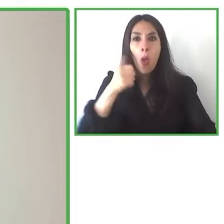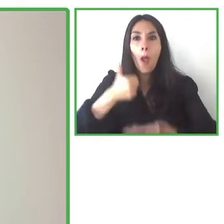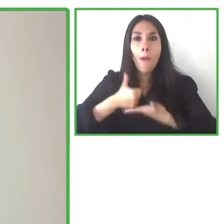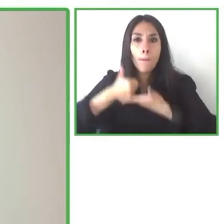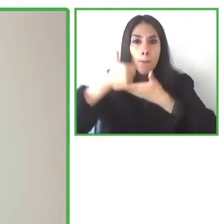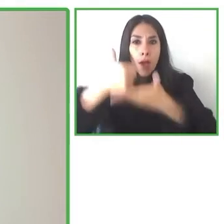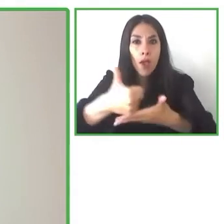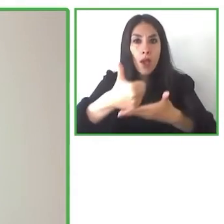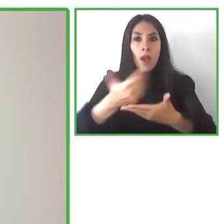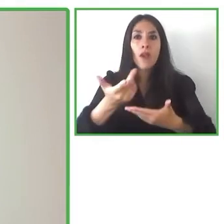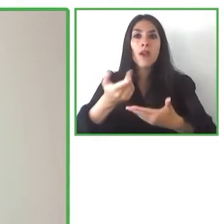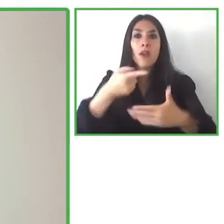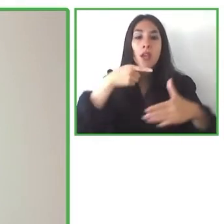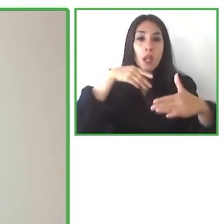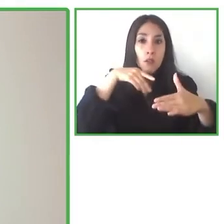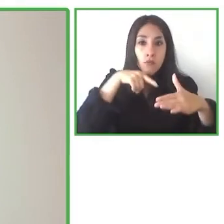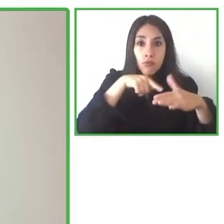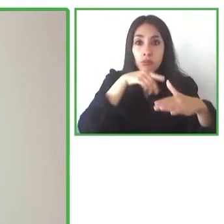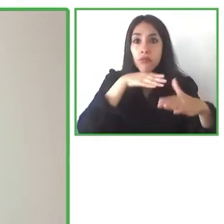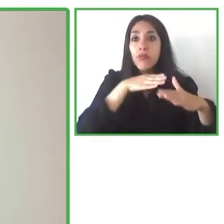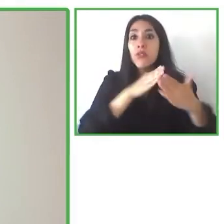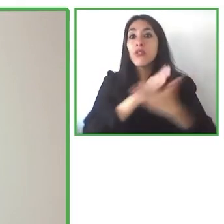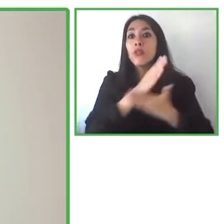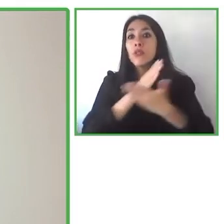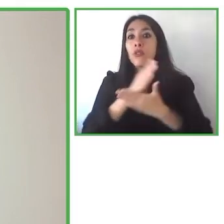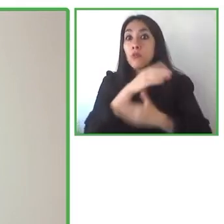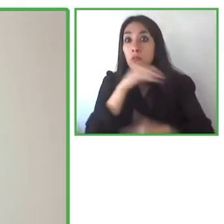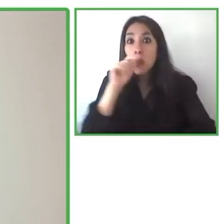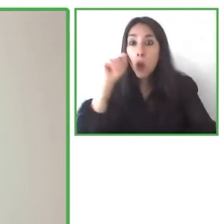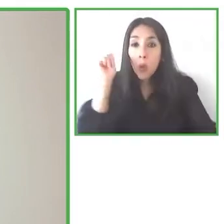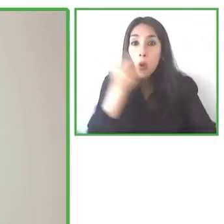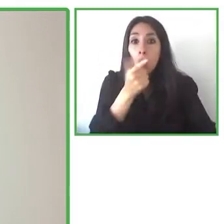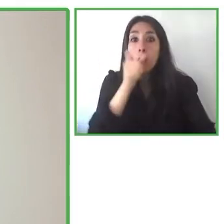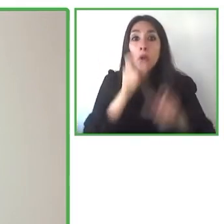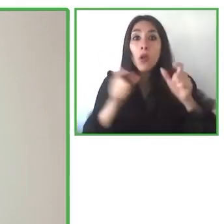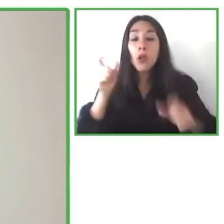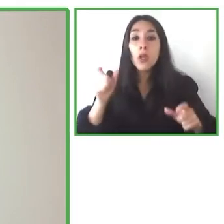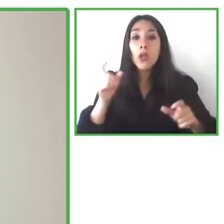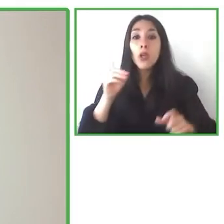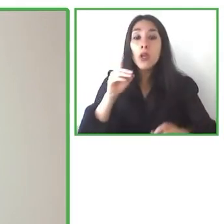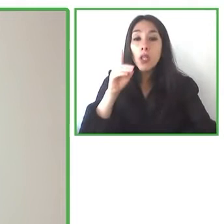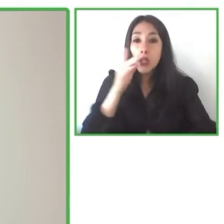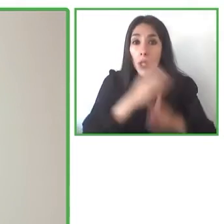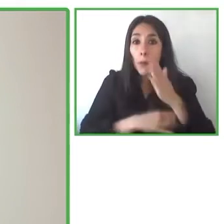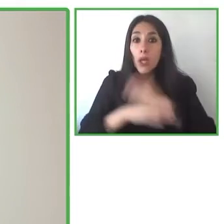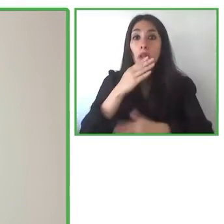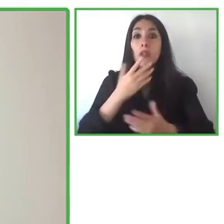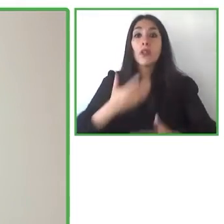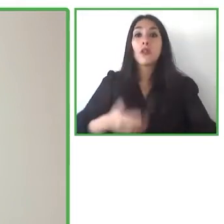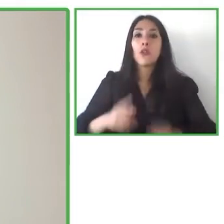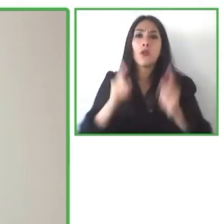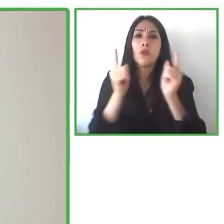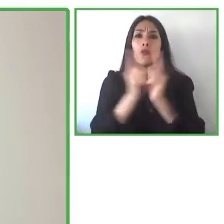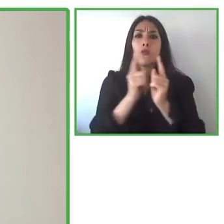of people with disabilities. I’d like to introduce myself.